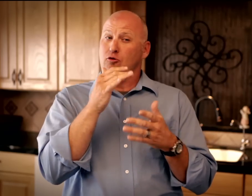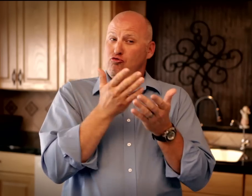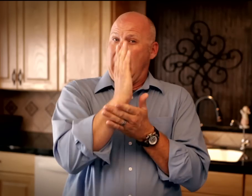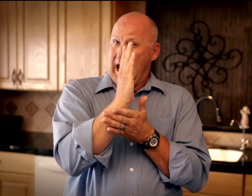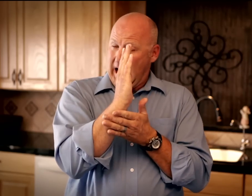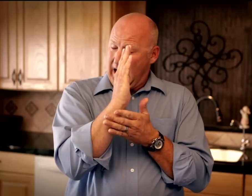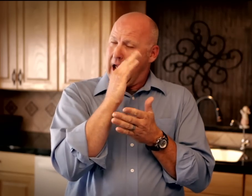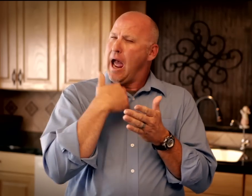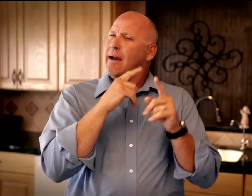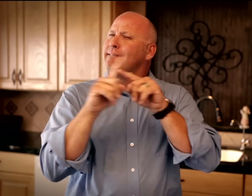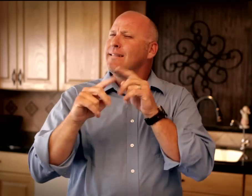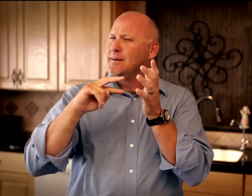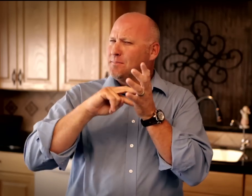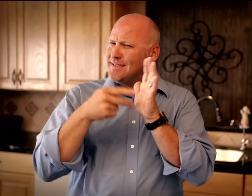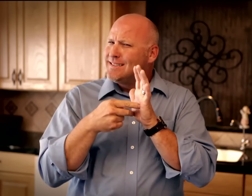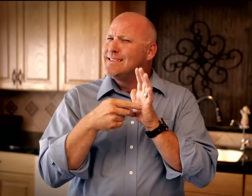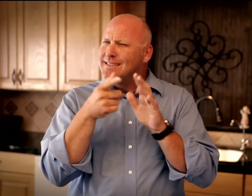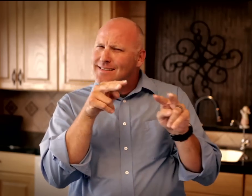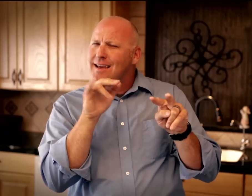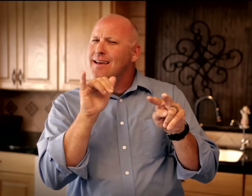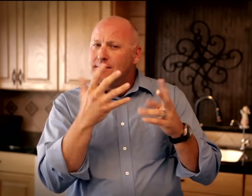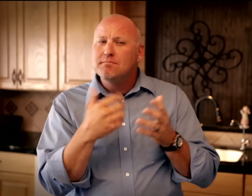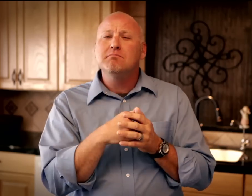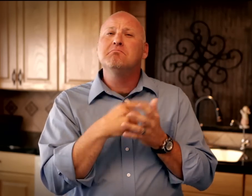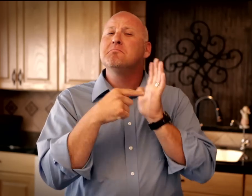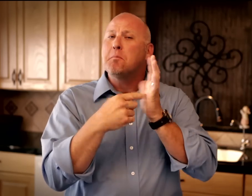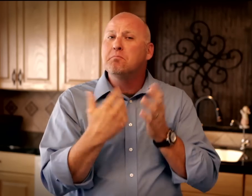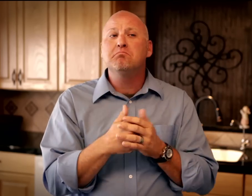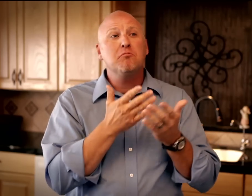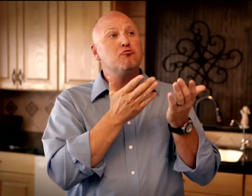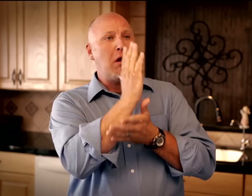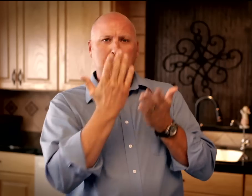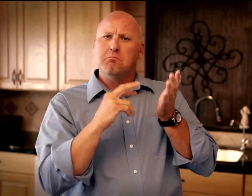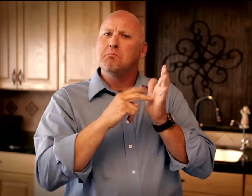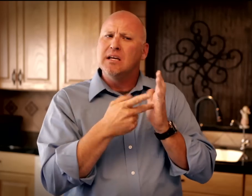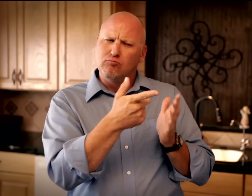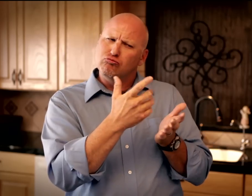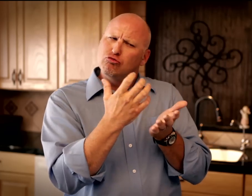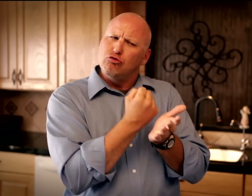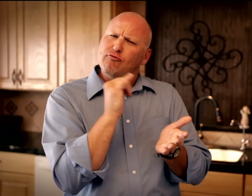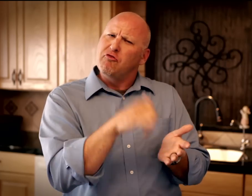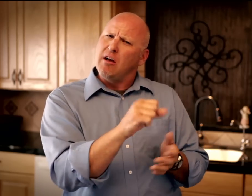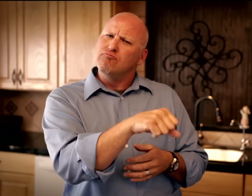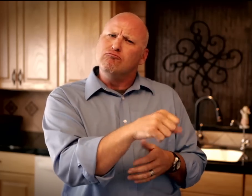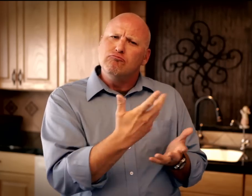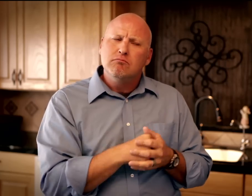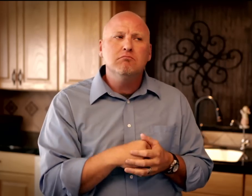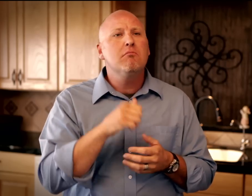The word "RIGHT" has different meanings. For example, "RIGHT" could mean something that you deserve or have earned.